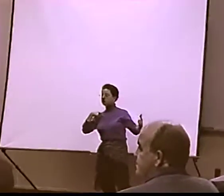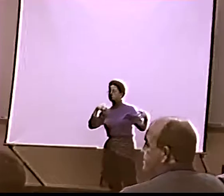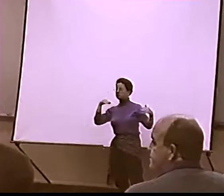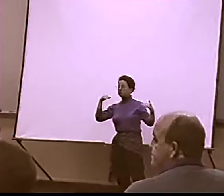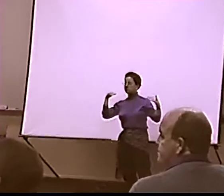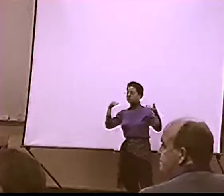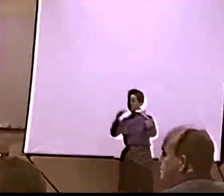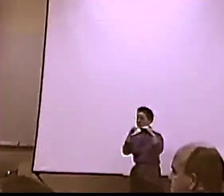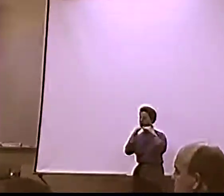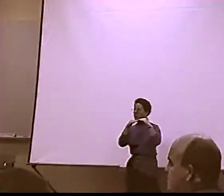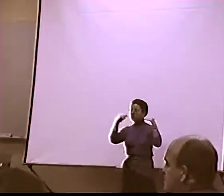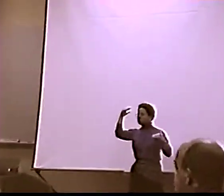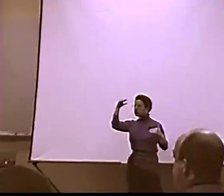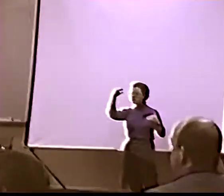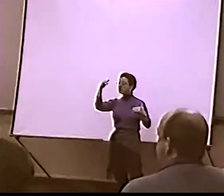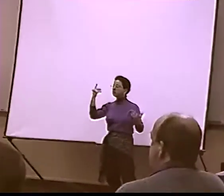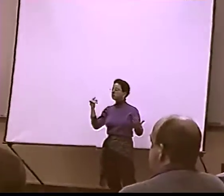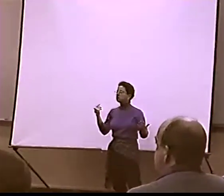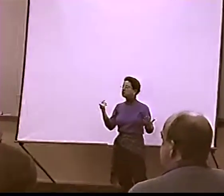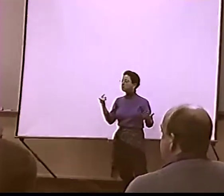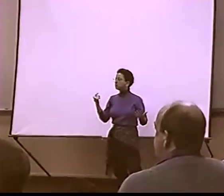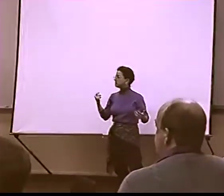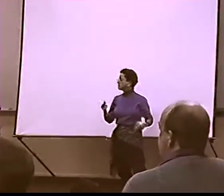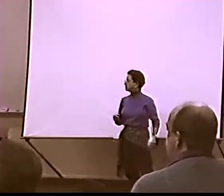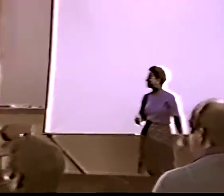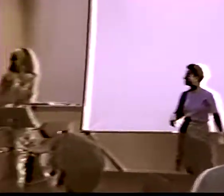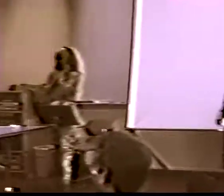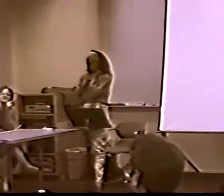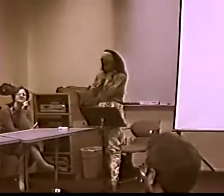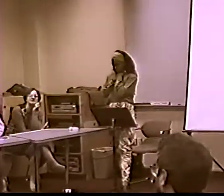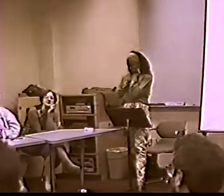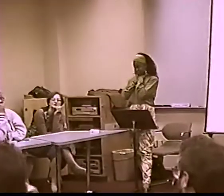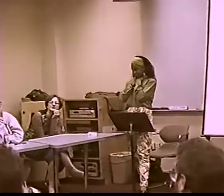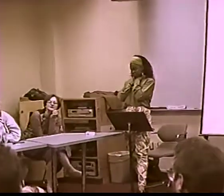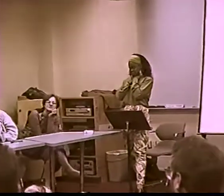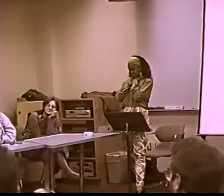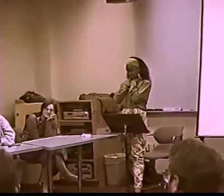MY ... SPOKE ENGLISH A LOT AND...